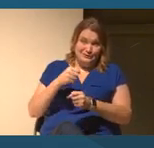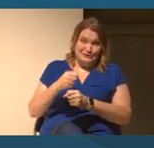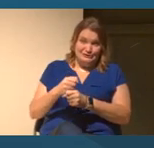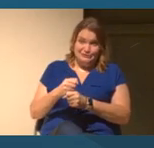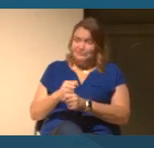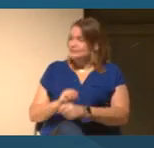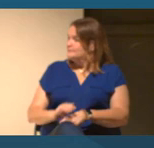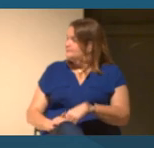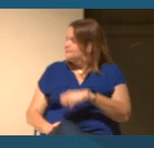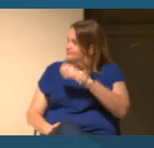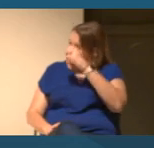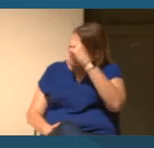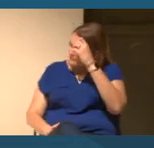If I could quickly add on to that, too, I would offer that.